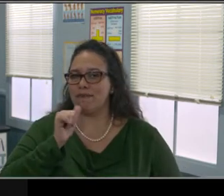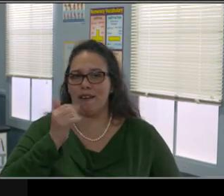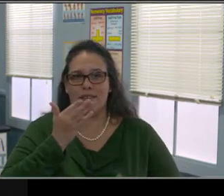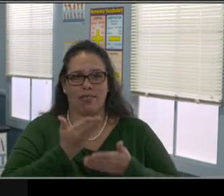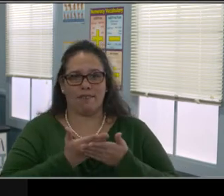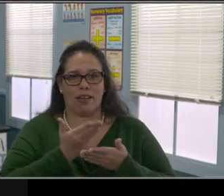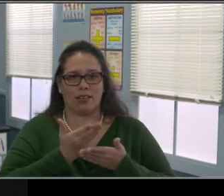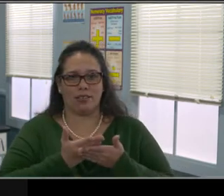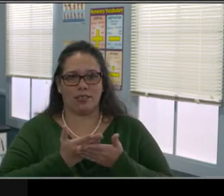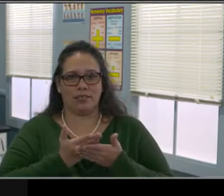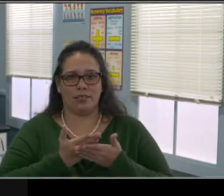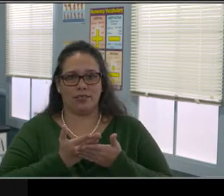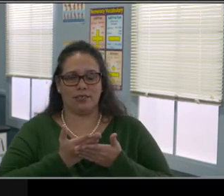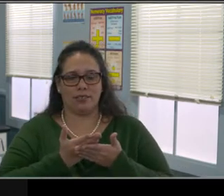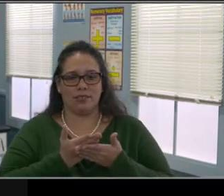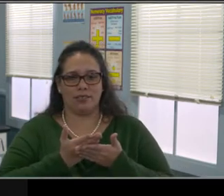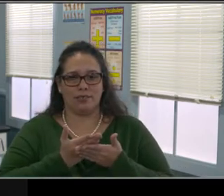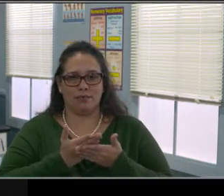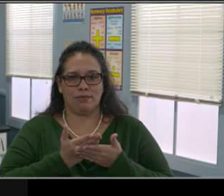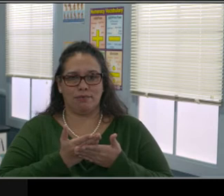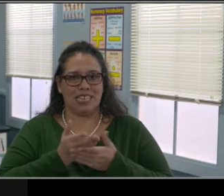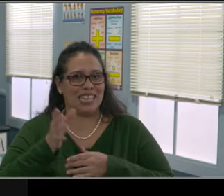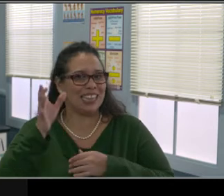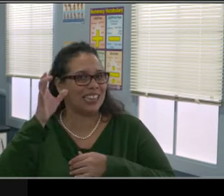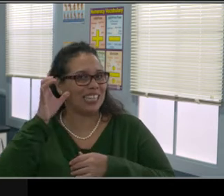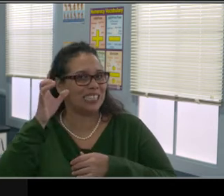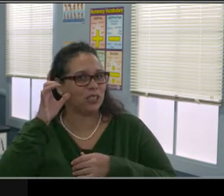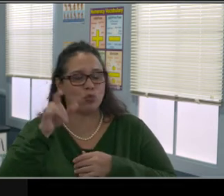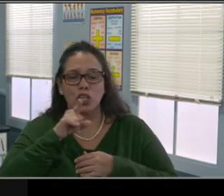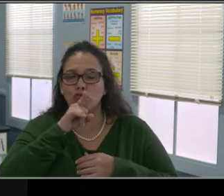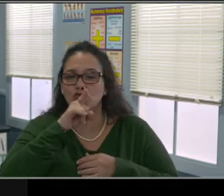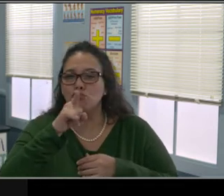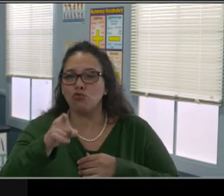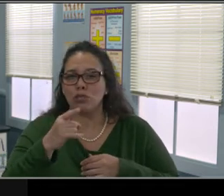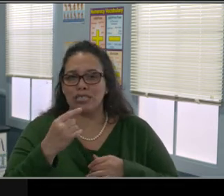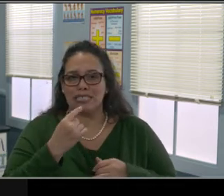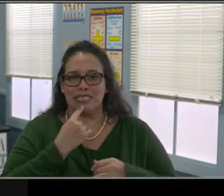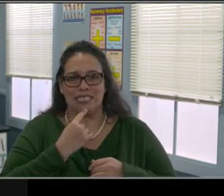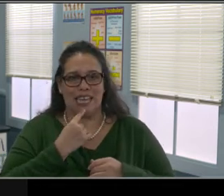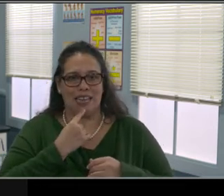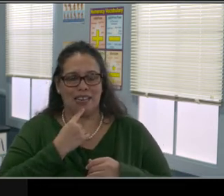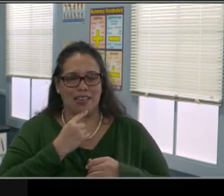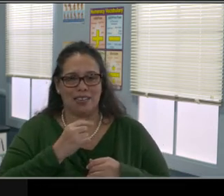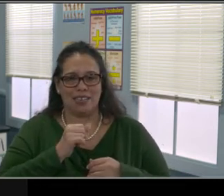We lose our temper. We fly off the handle. We throw things. We yell.